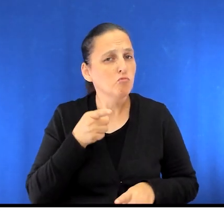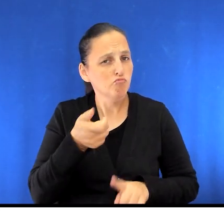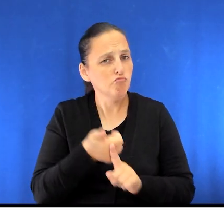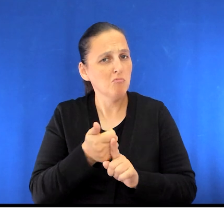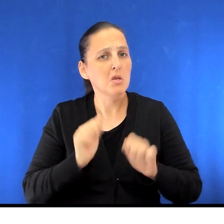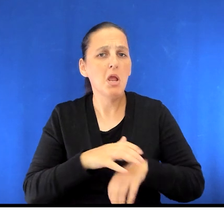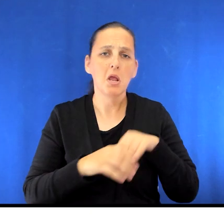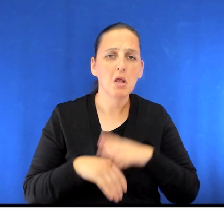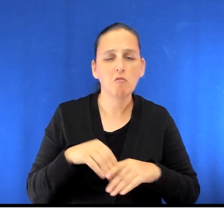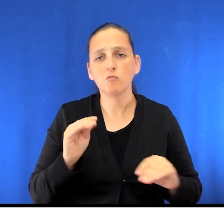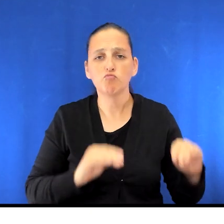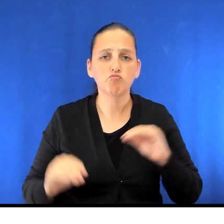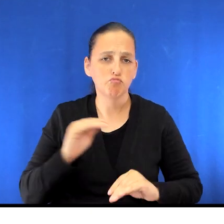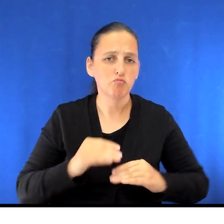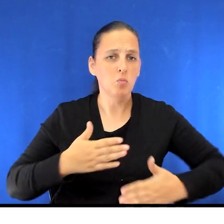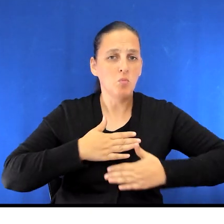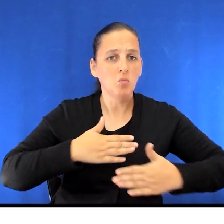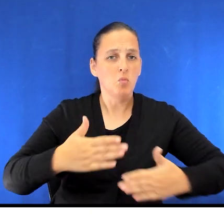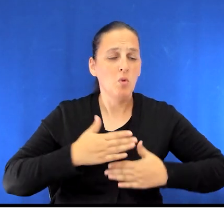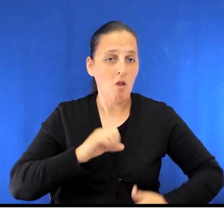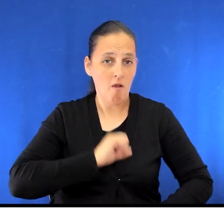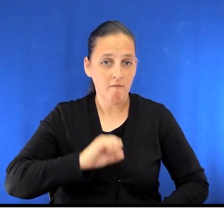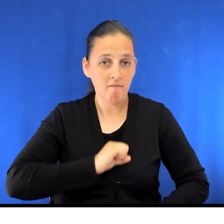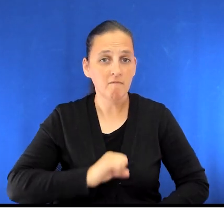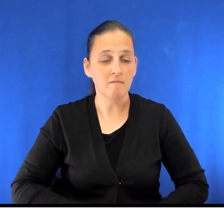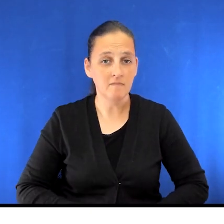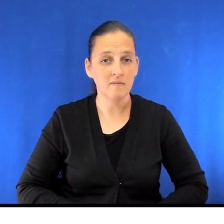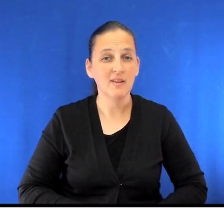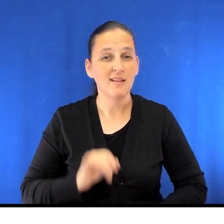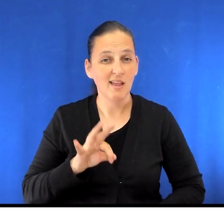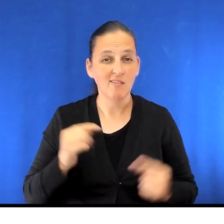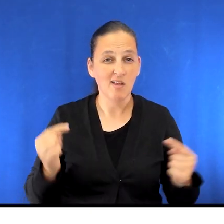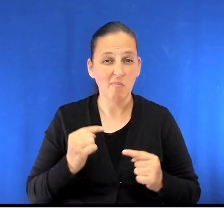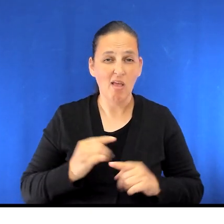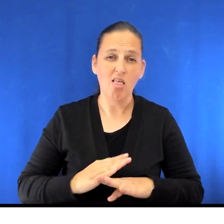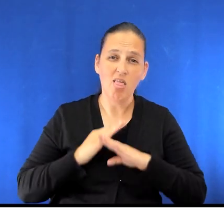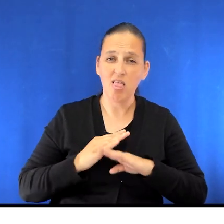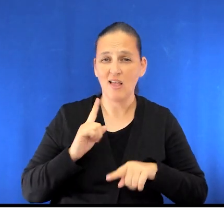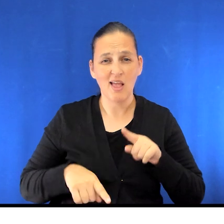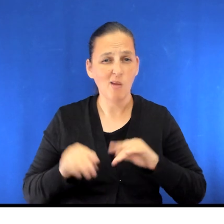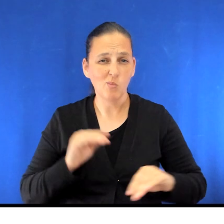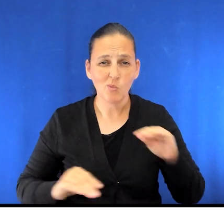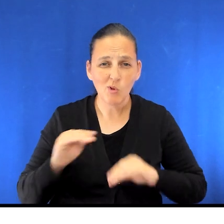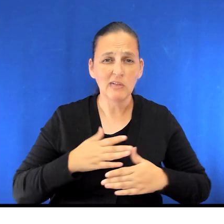around, breathe deeply and cough. If pain is preventing you from moving and practicing your deep breathing,